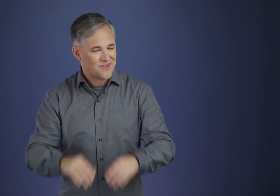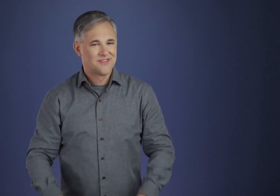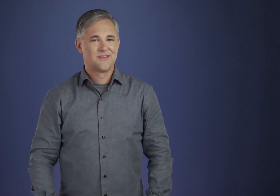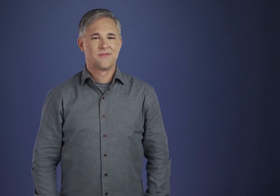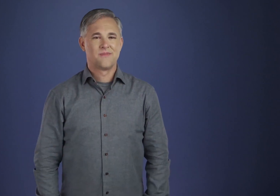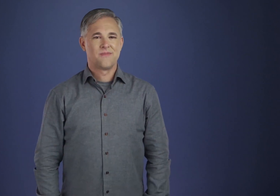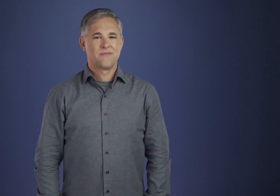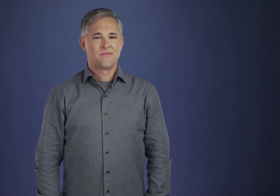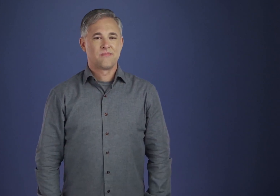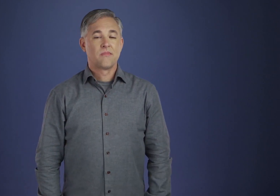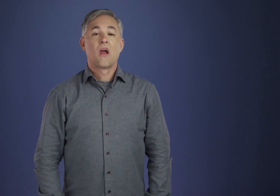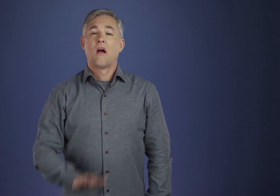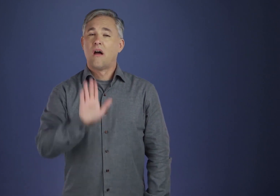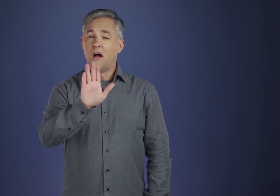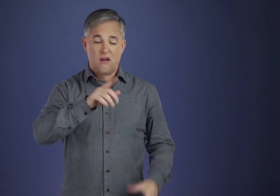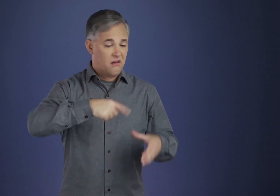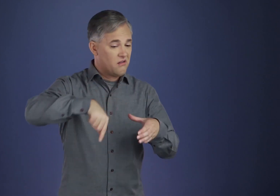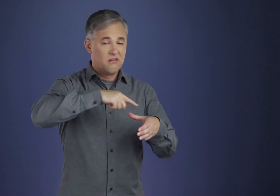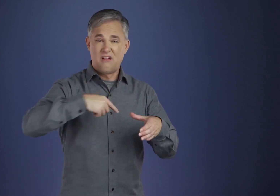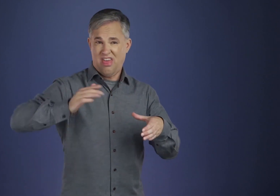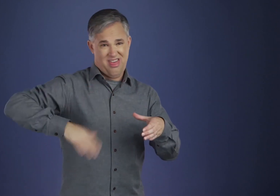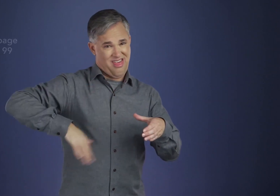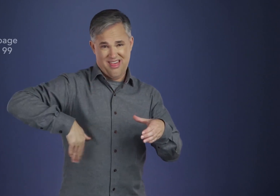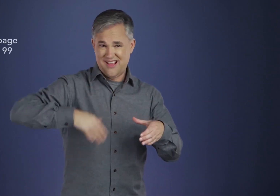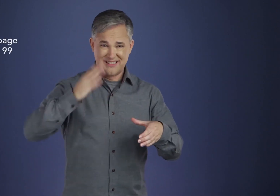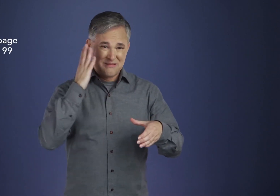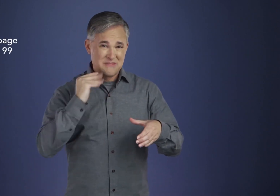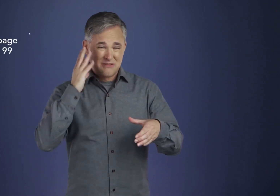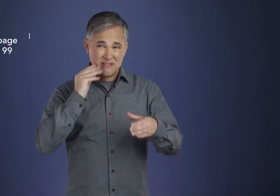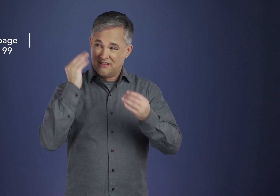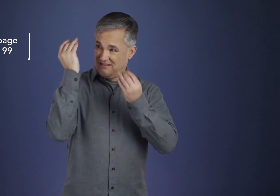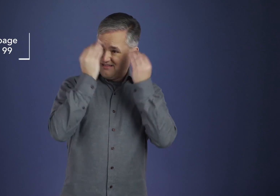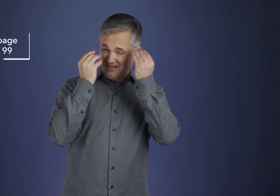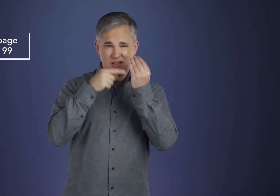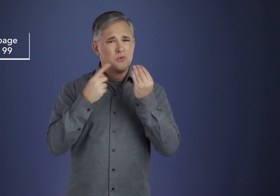But what about the rest of us who, less fortunate,